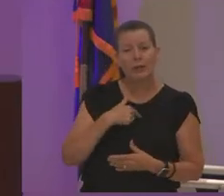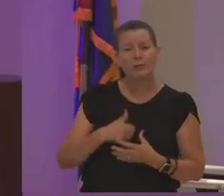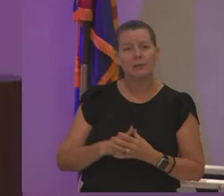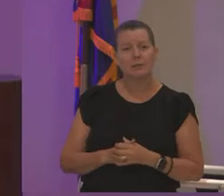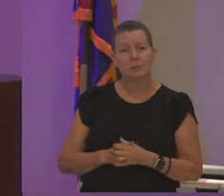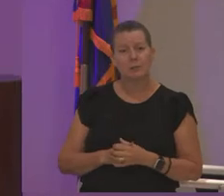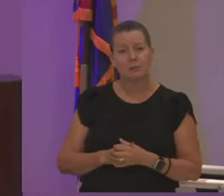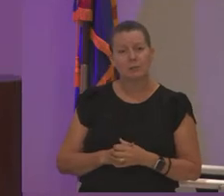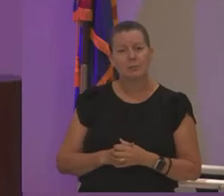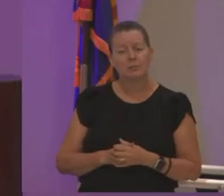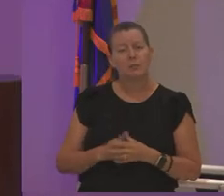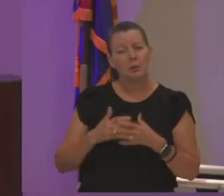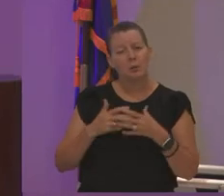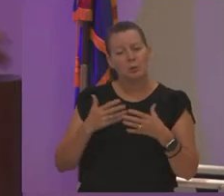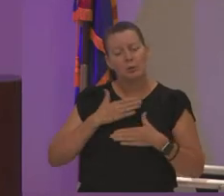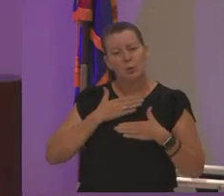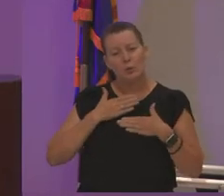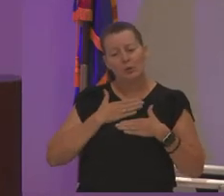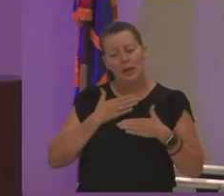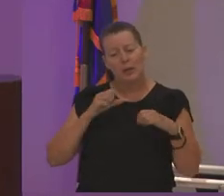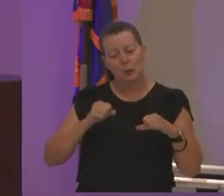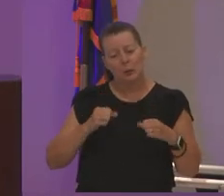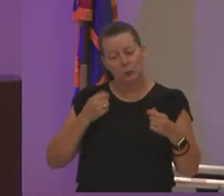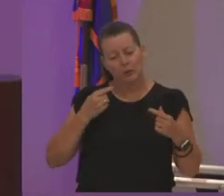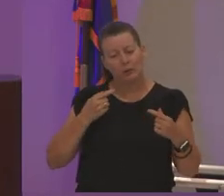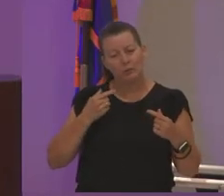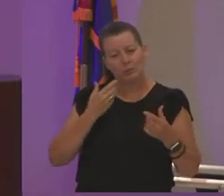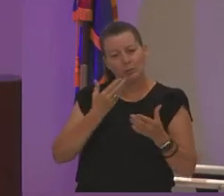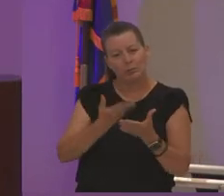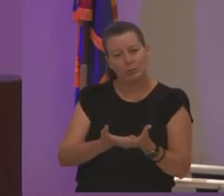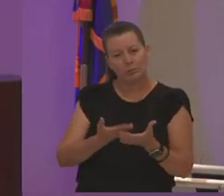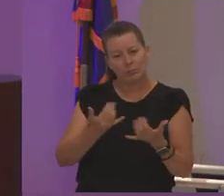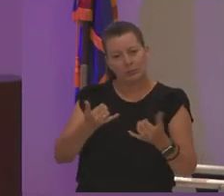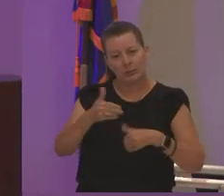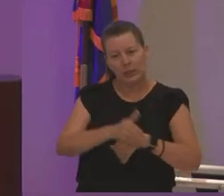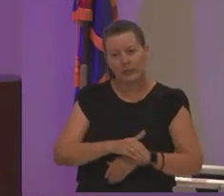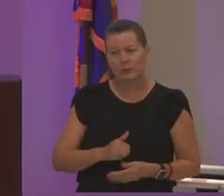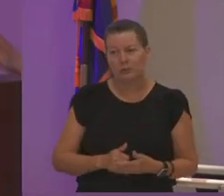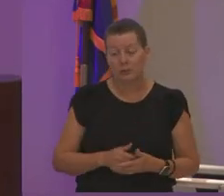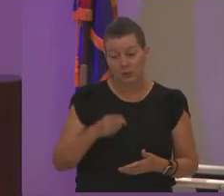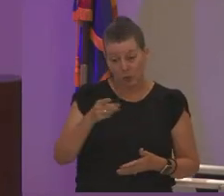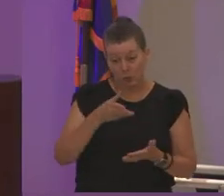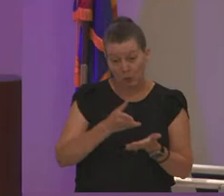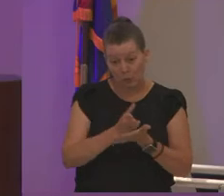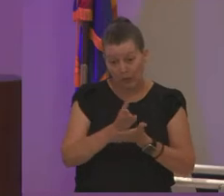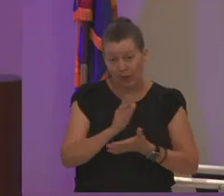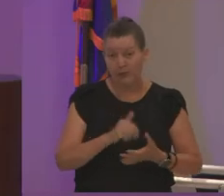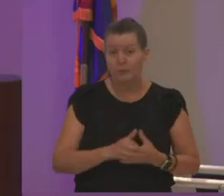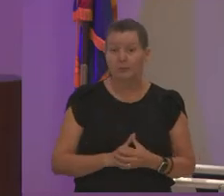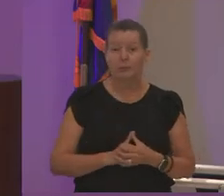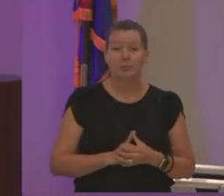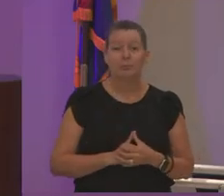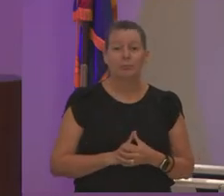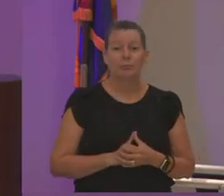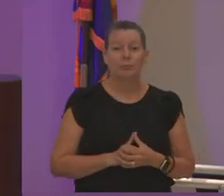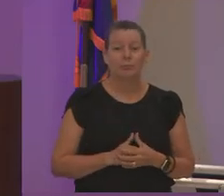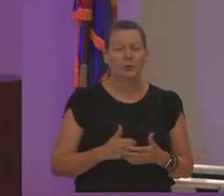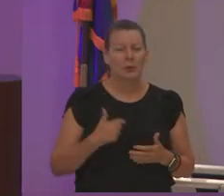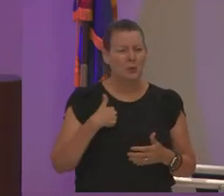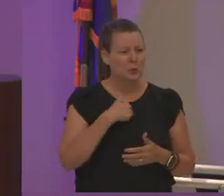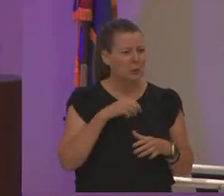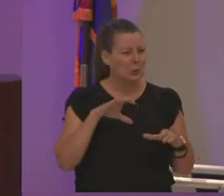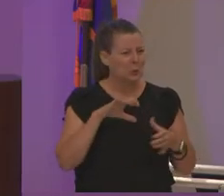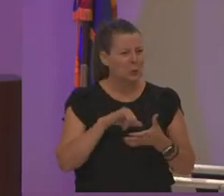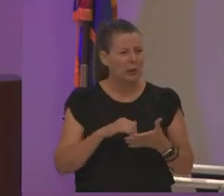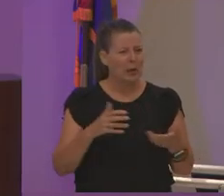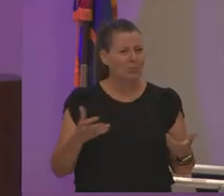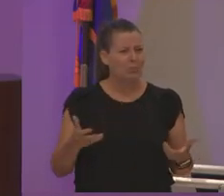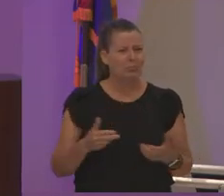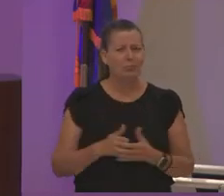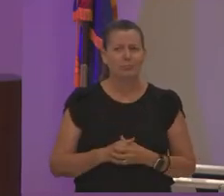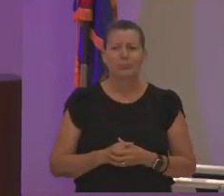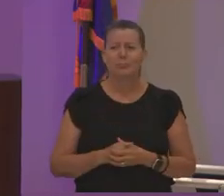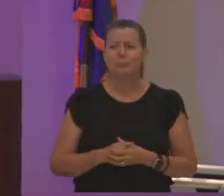we're so glad to see we're so glad you could make it tonight are you okay do we do that when